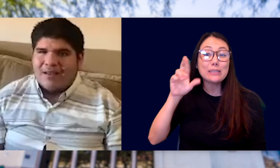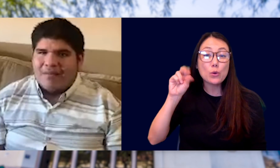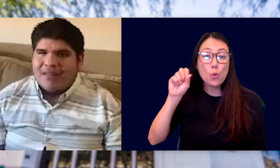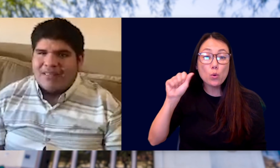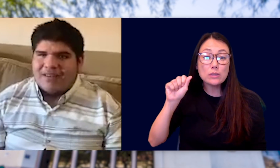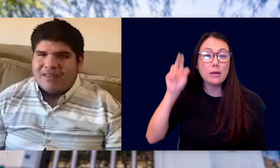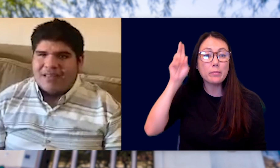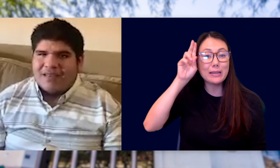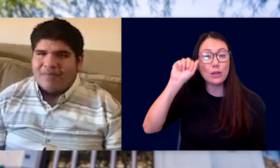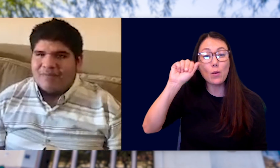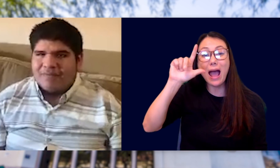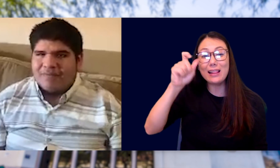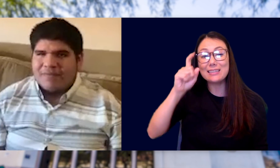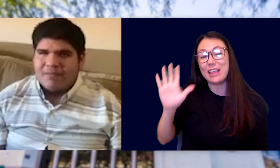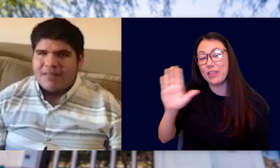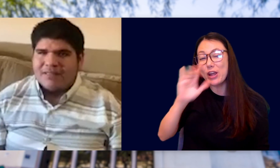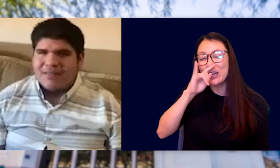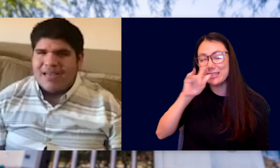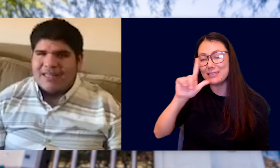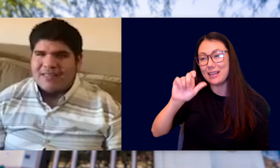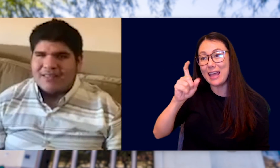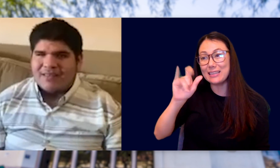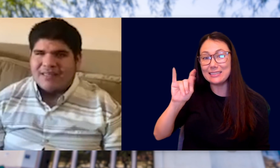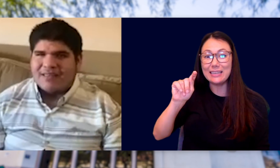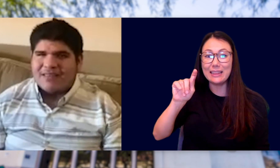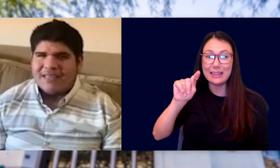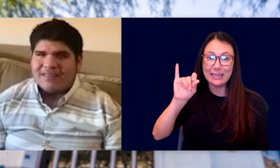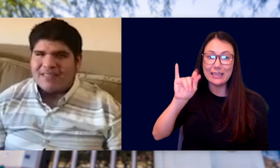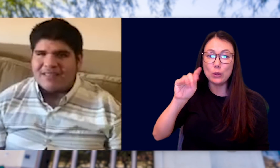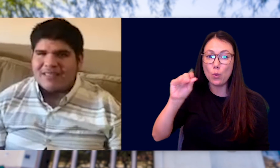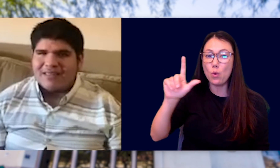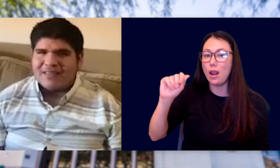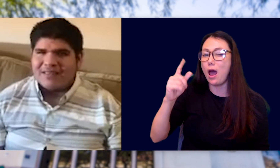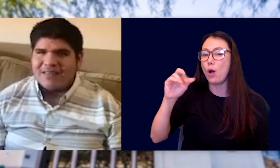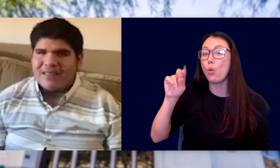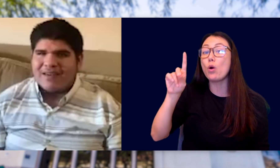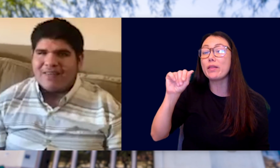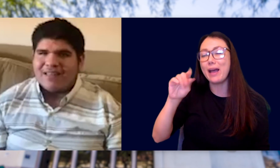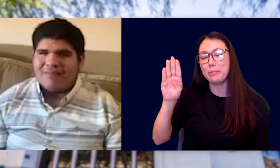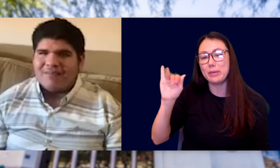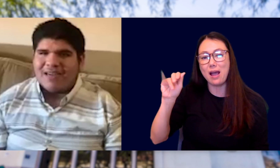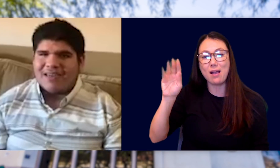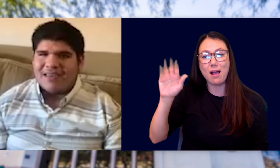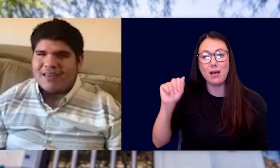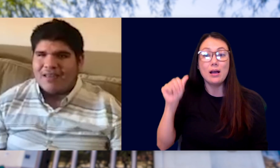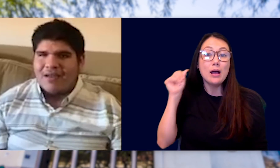MY TIA ROSA, MY TIO ALEX AND THEIR KIDS, LEXI, TITO, LA GORDA AND BIANCA.